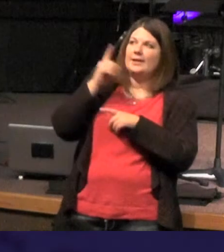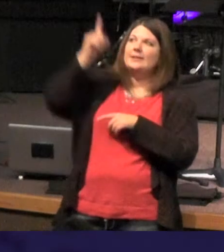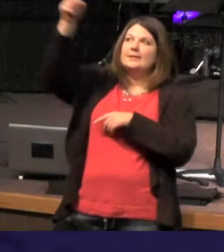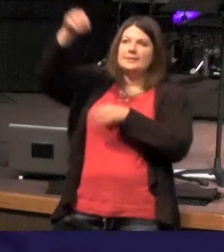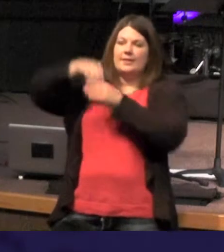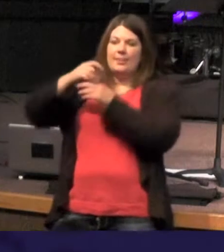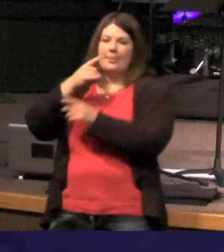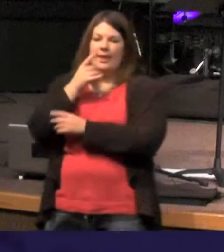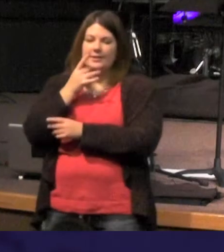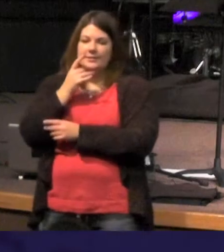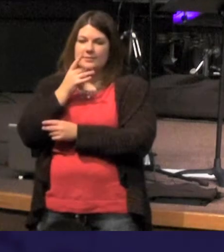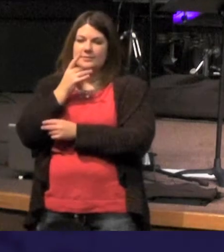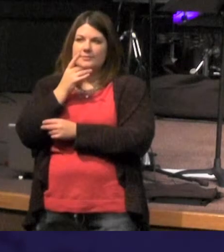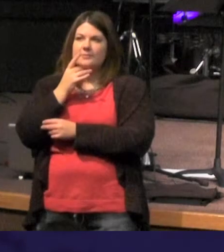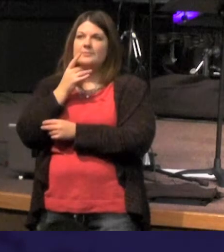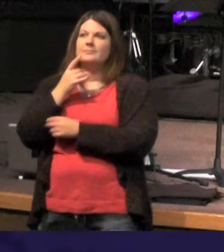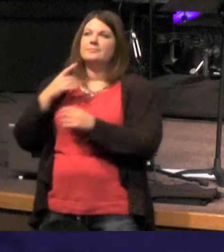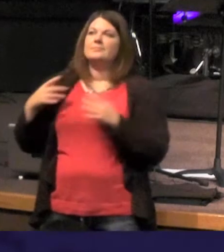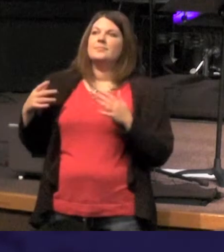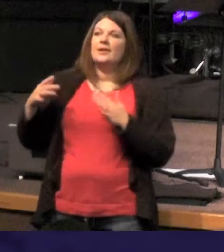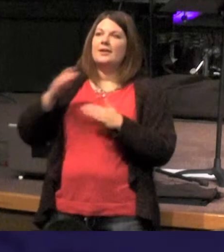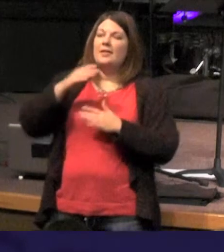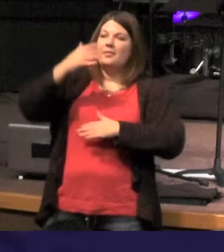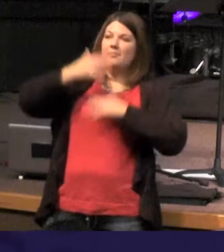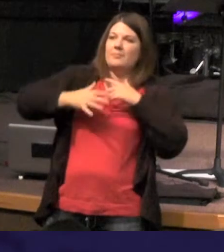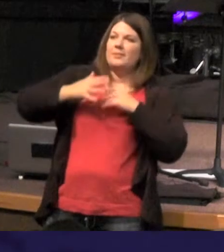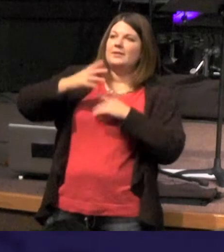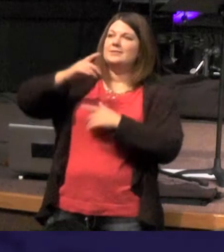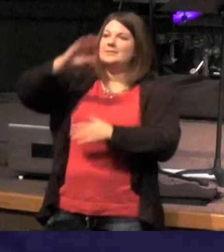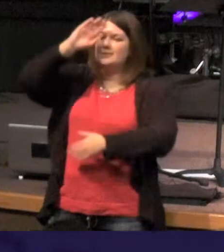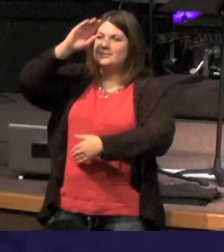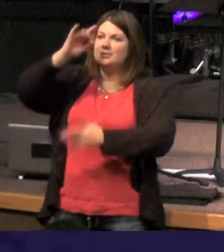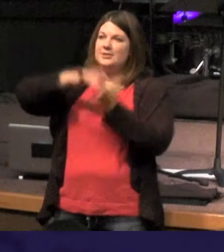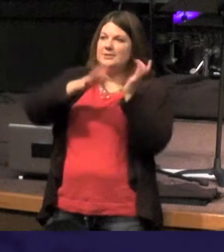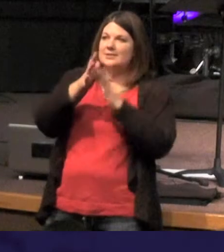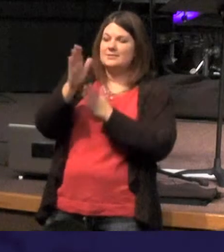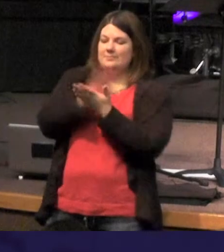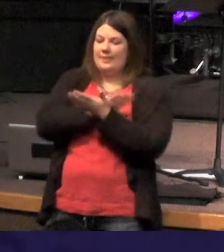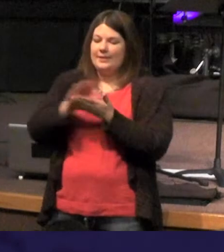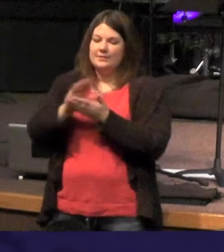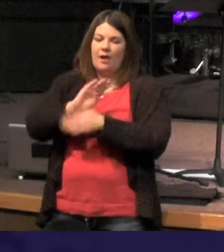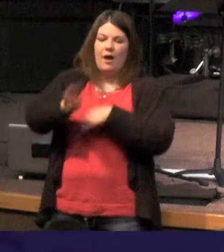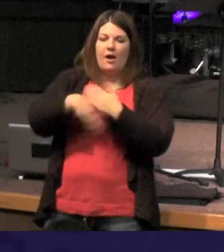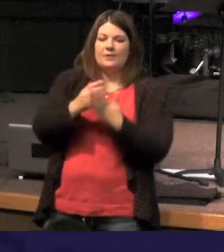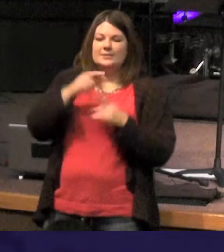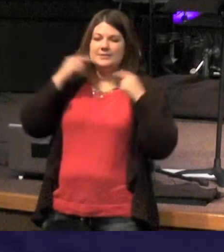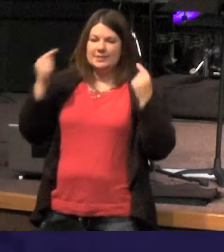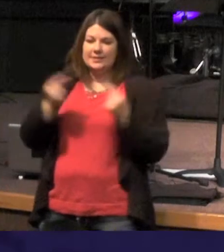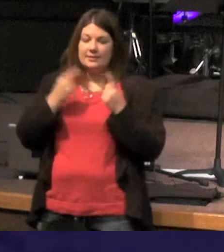where fellowship with one another and the blood of Jesus His Son cleanses us from all sin - so we realize that Jesus